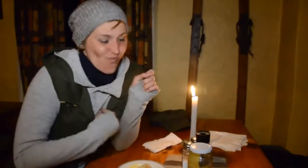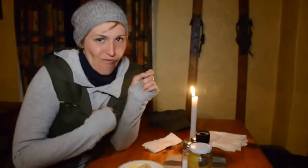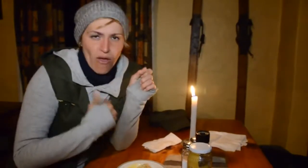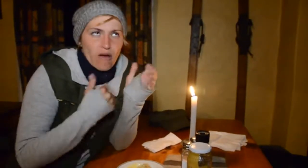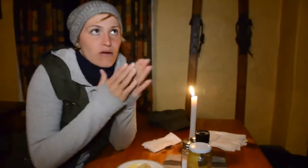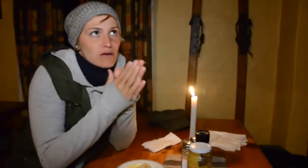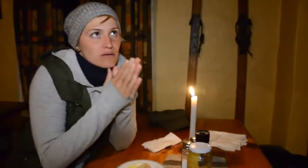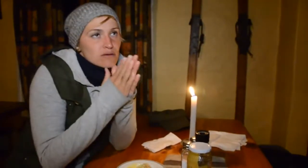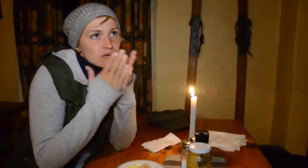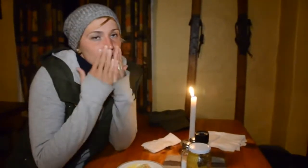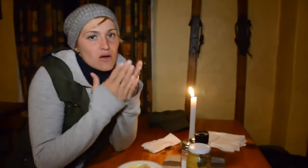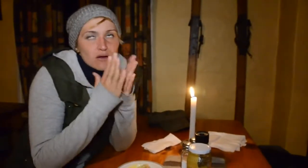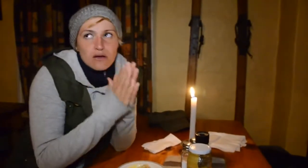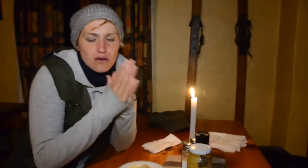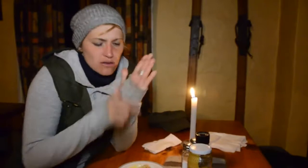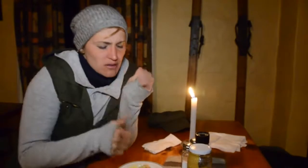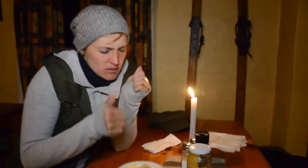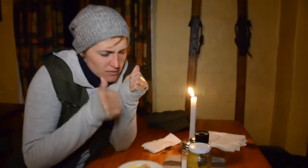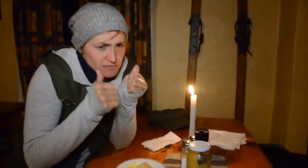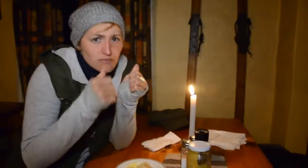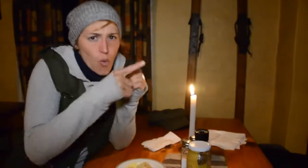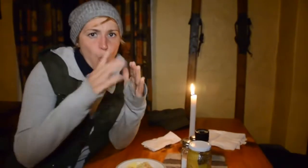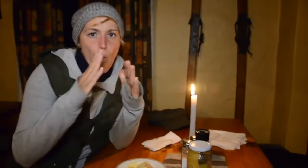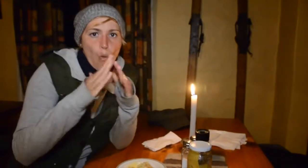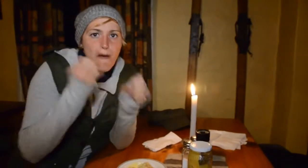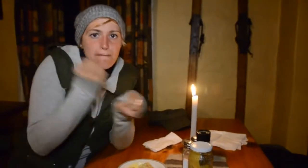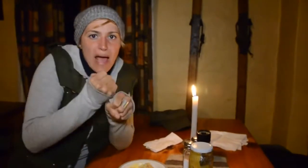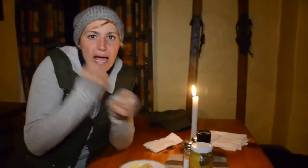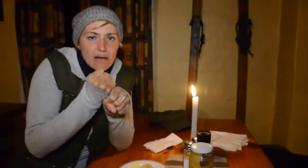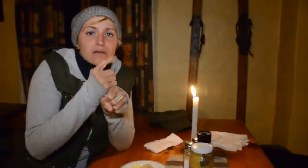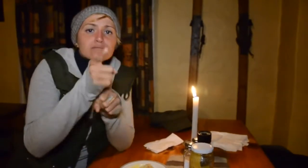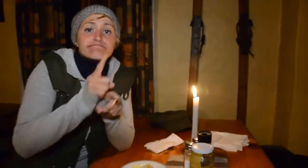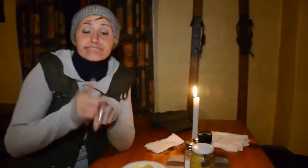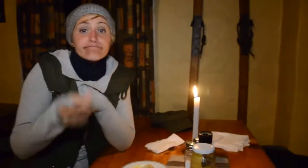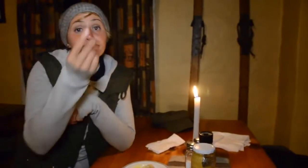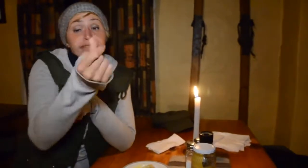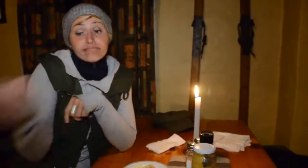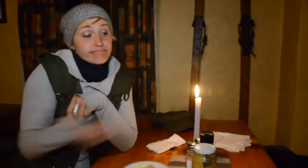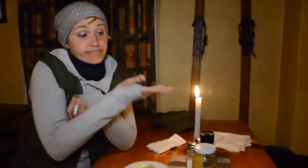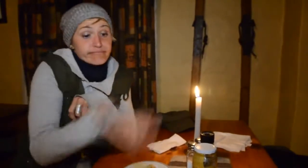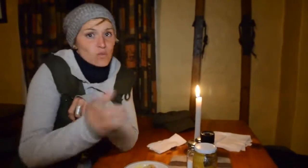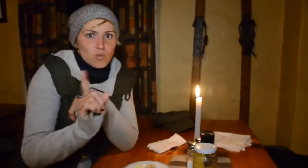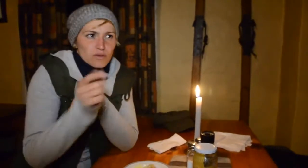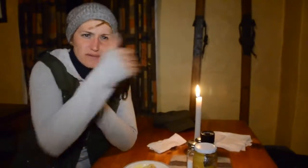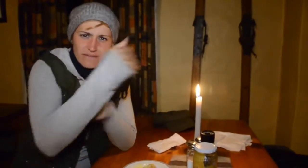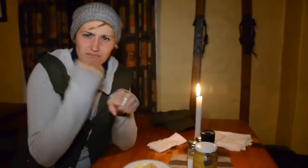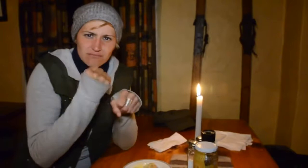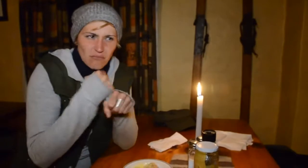asked if she cooked this and she said yes. I told her I am thankful for this homemade food, none of that fast food.